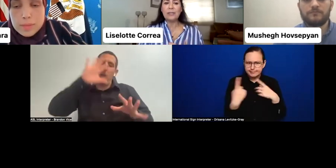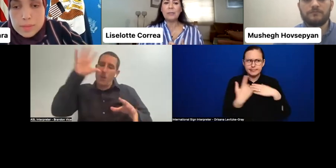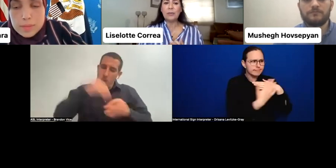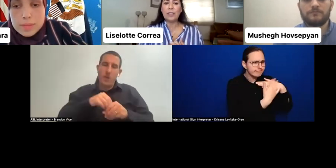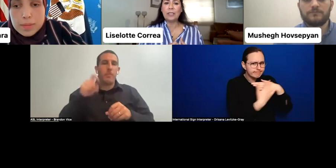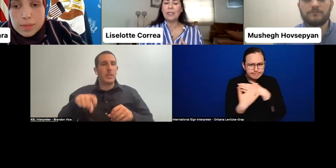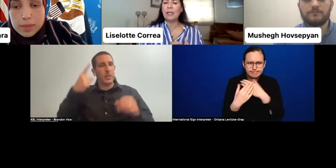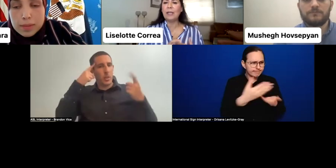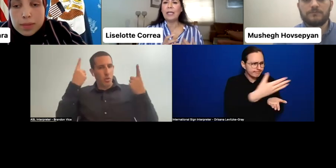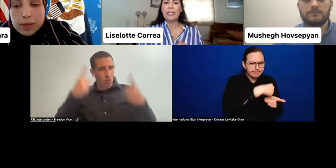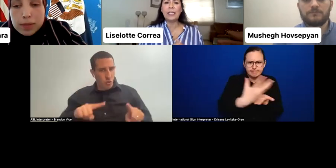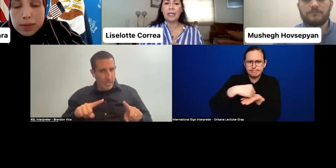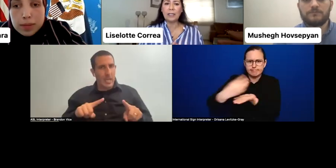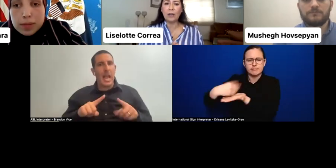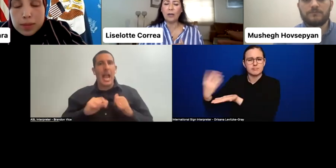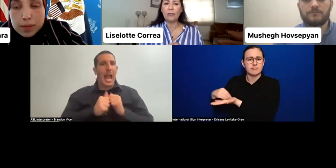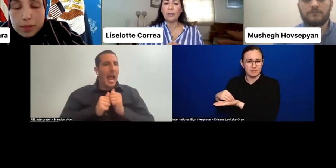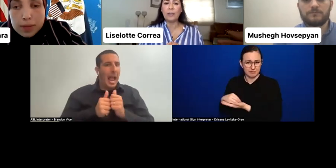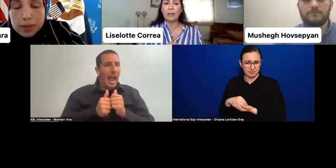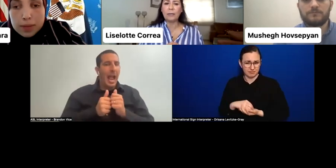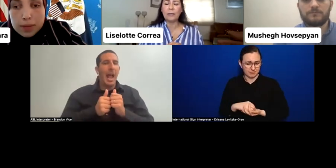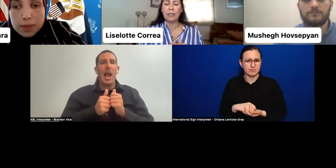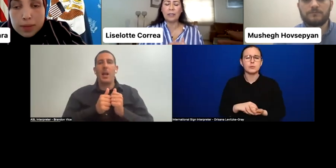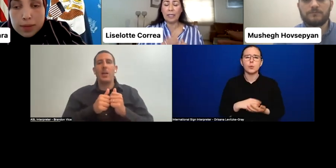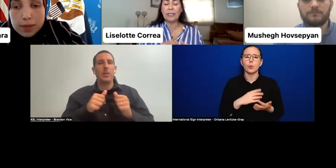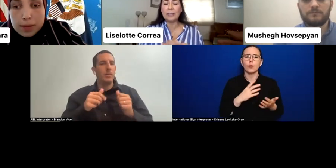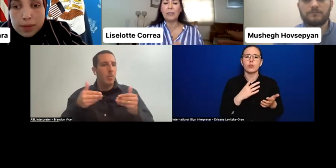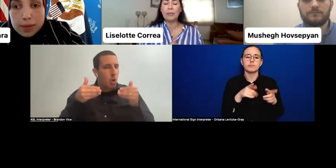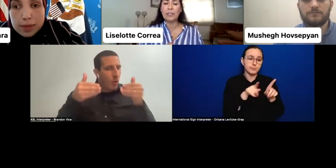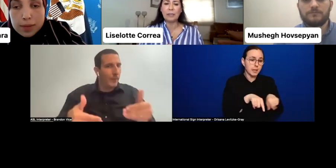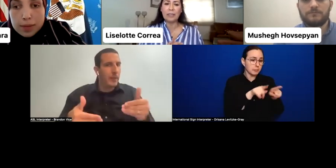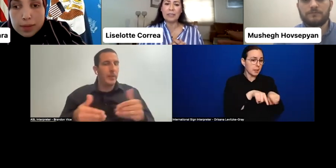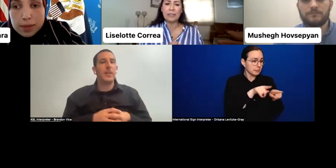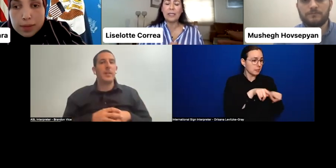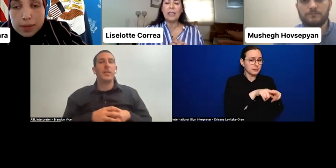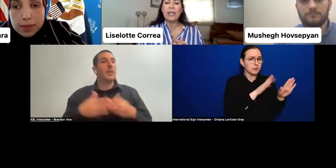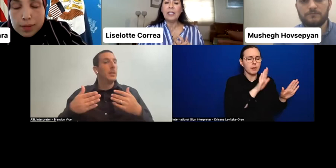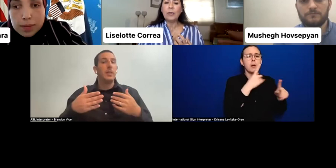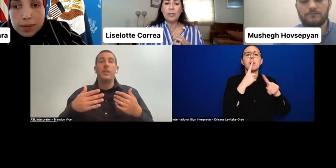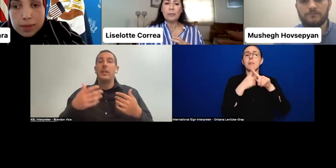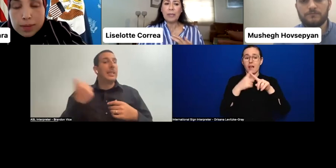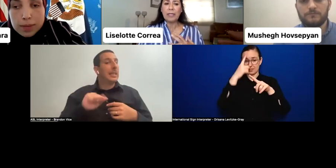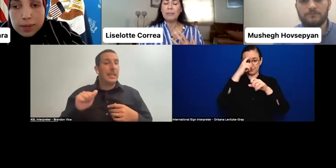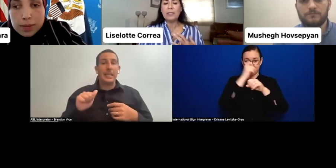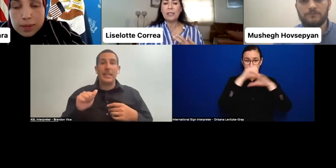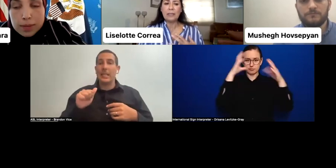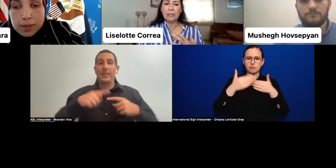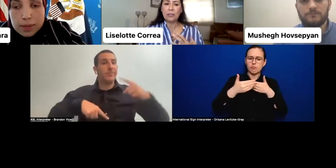between any kind of-- any type of disabilities. And we must pay special attention